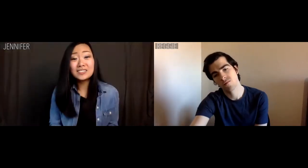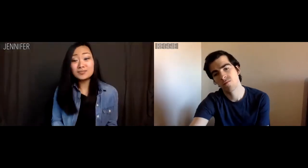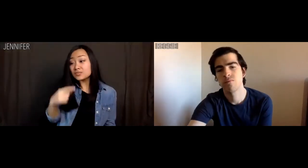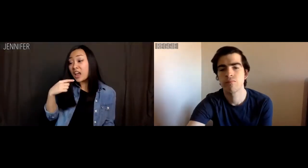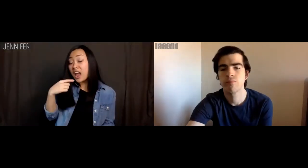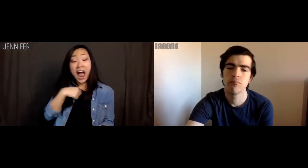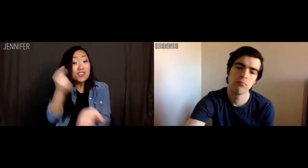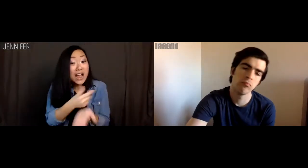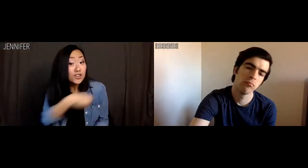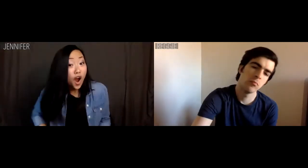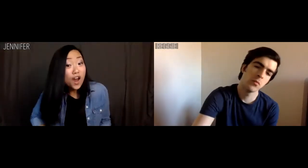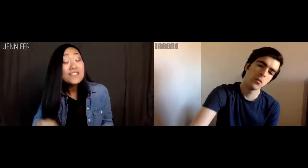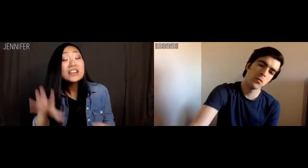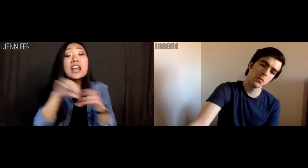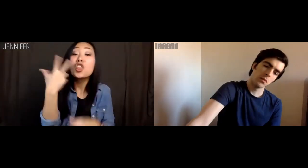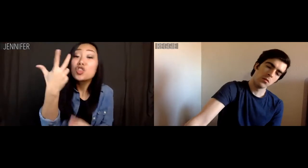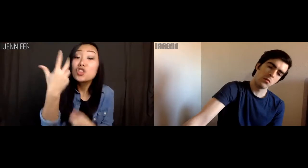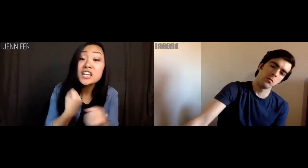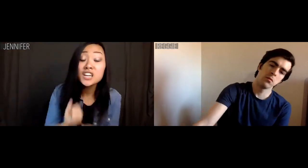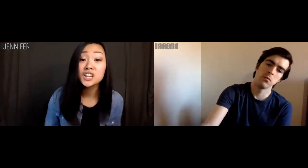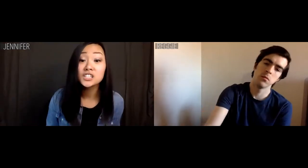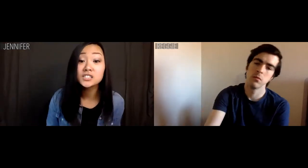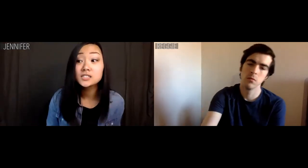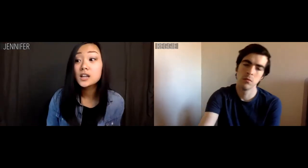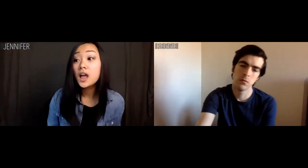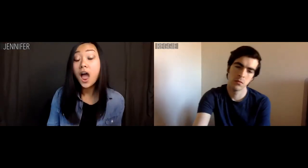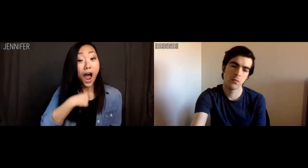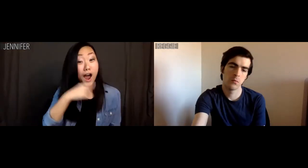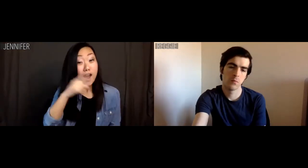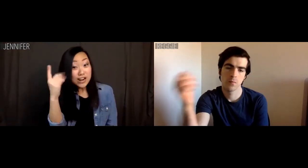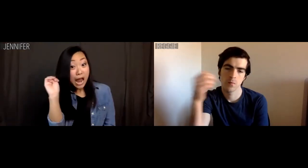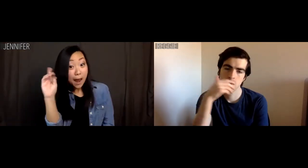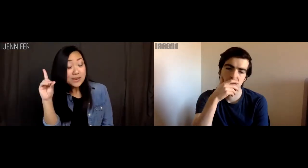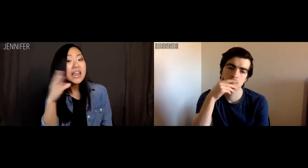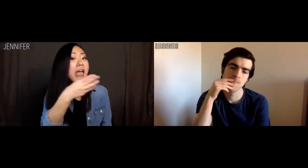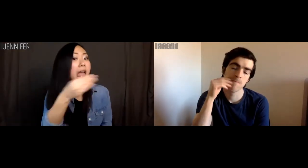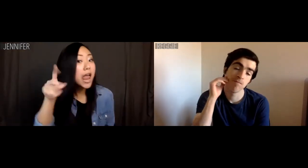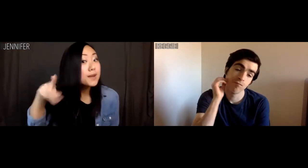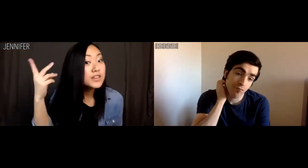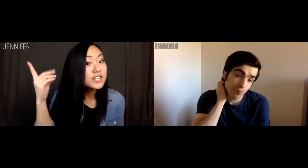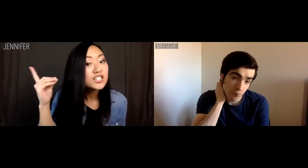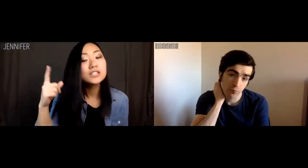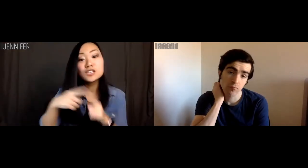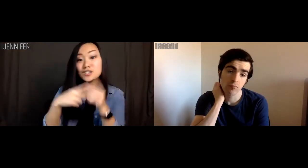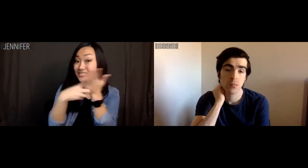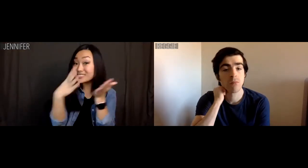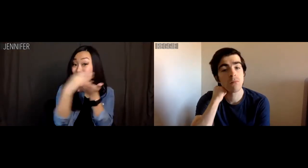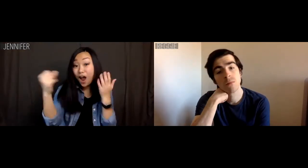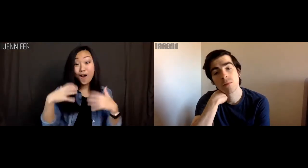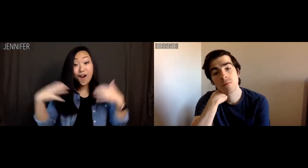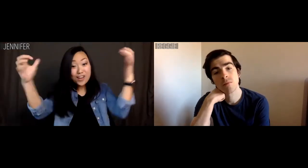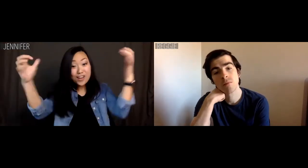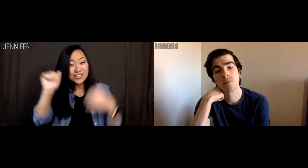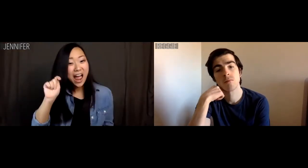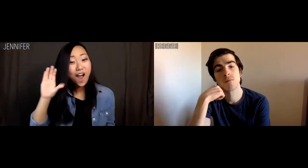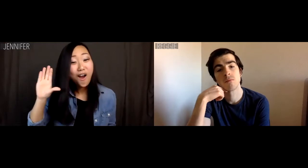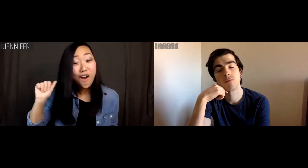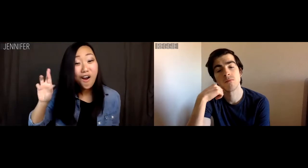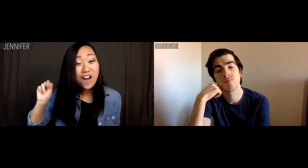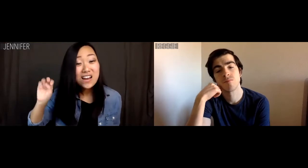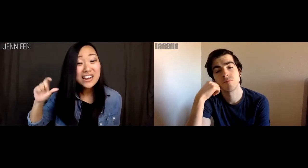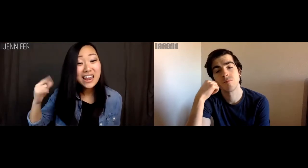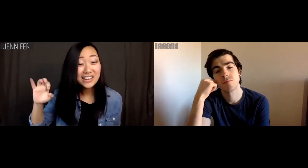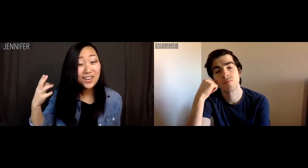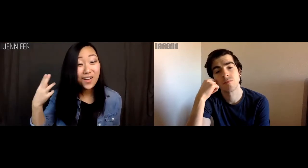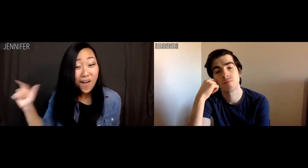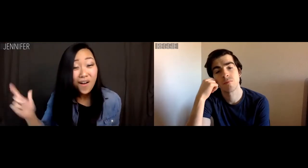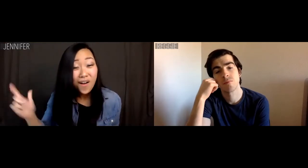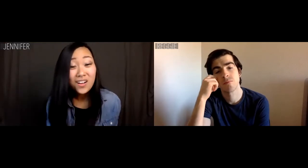I graduated Harvard in three years. I was the first M.D. Ph.D. ever to sell out a concert at Carnegie Hall.